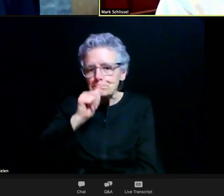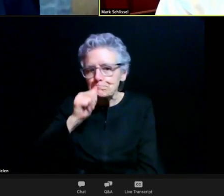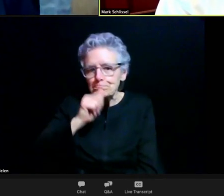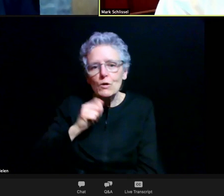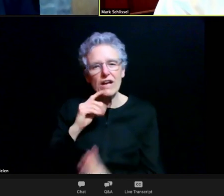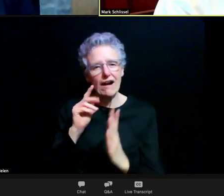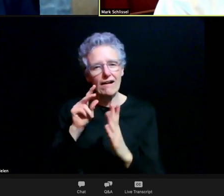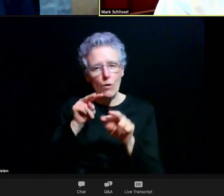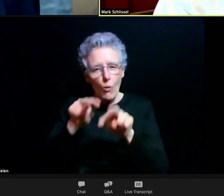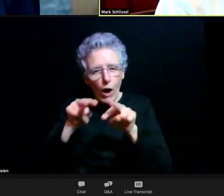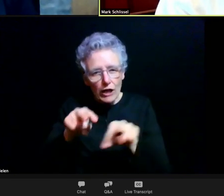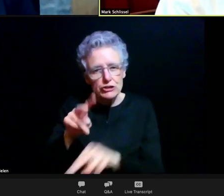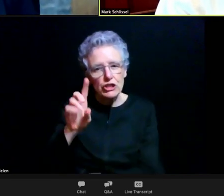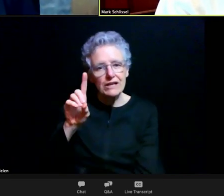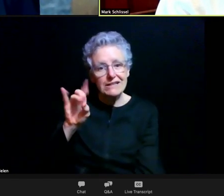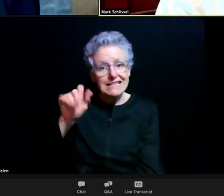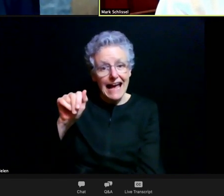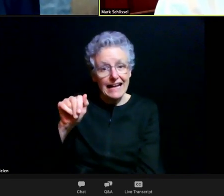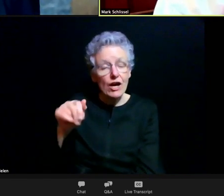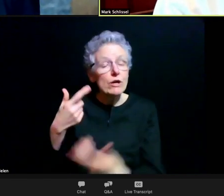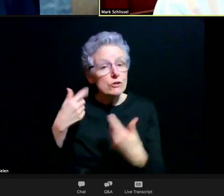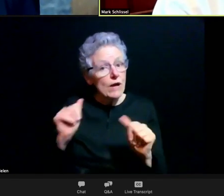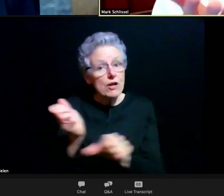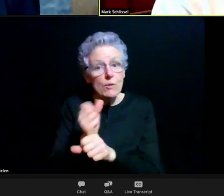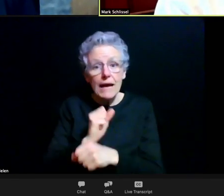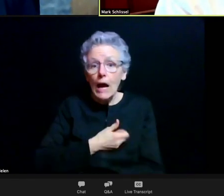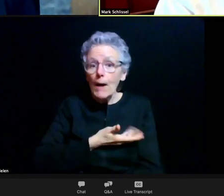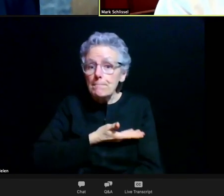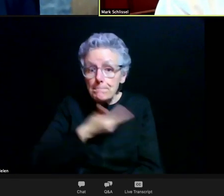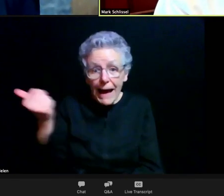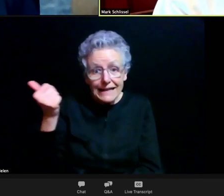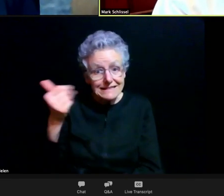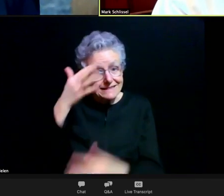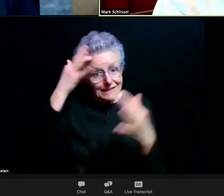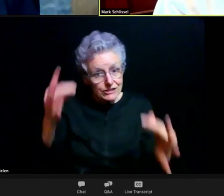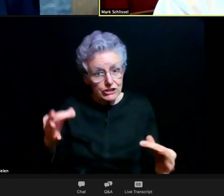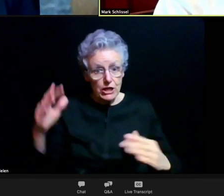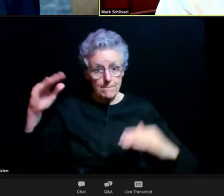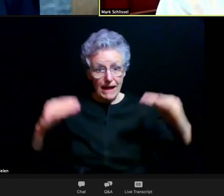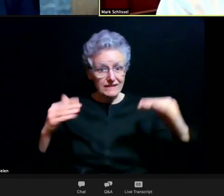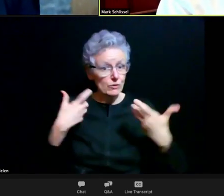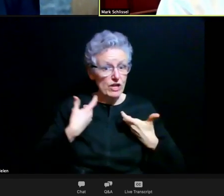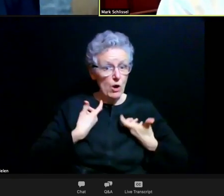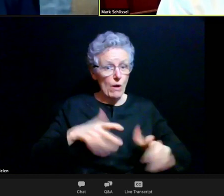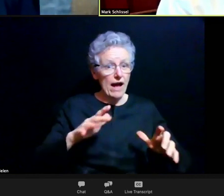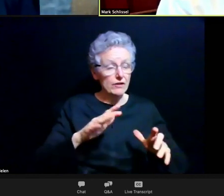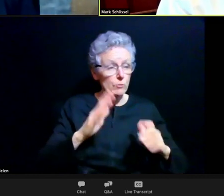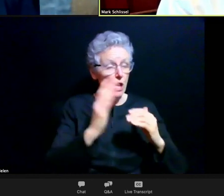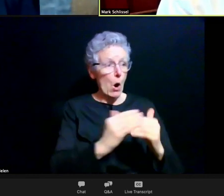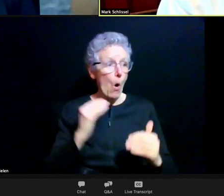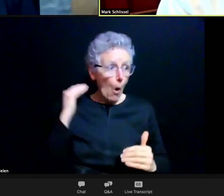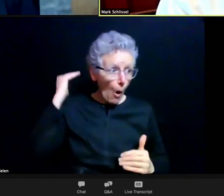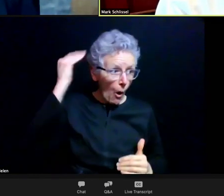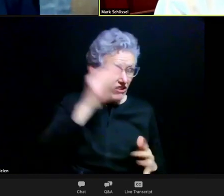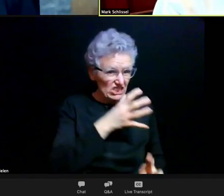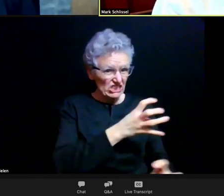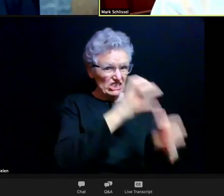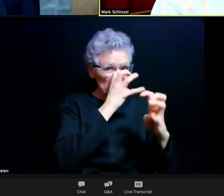to make our best informed decisions balancing, not wanting to be too conservative, and not wanting to cause spread of disease,